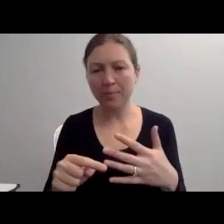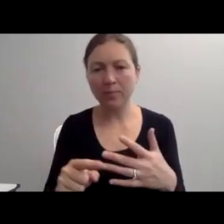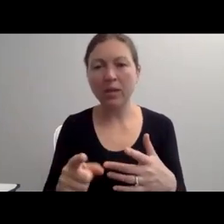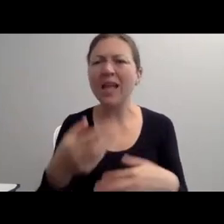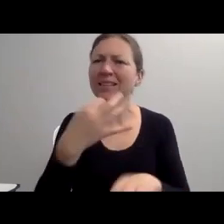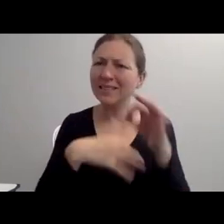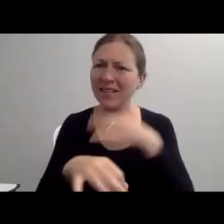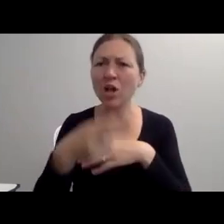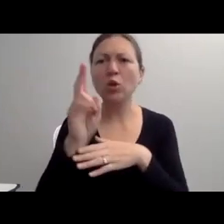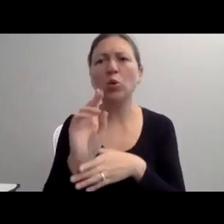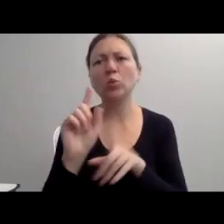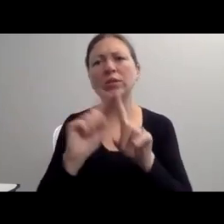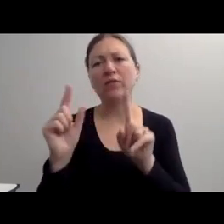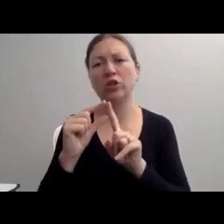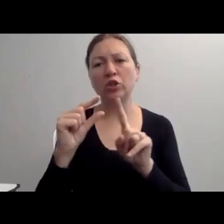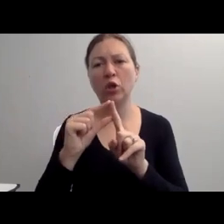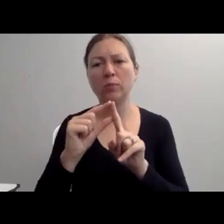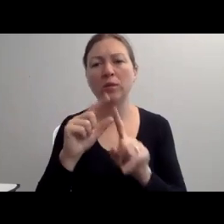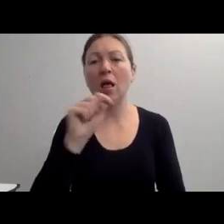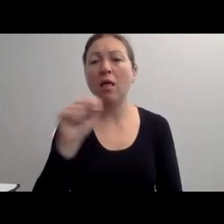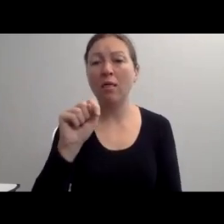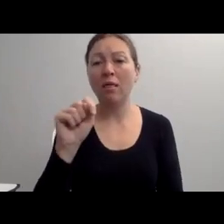BECAUSE THIS IS NOT AT ALL ACCURATE.